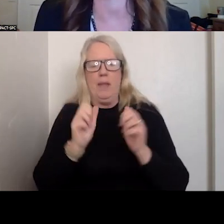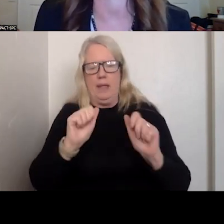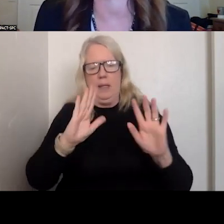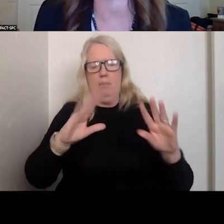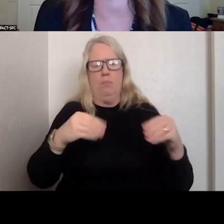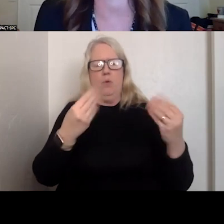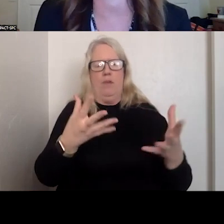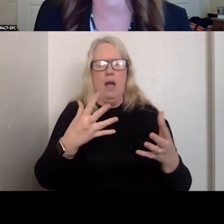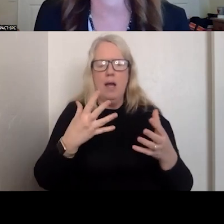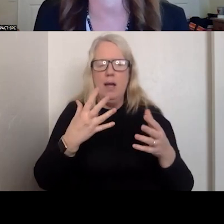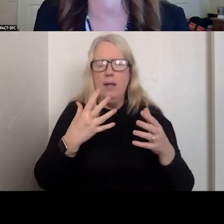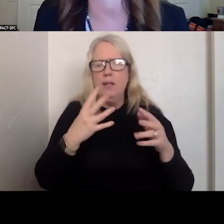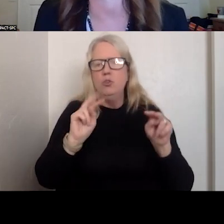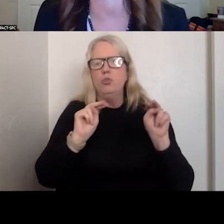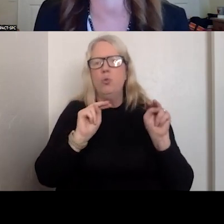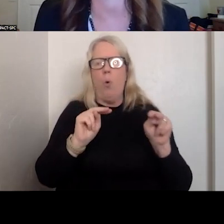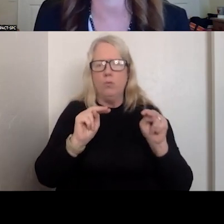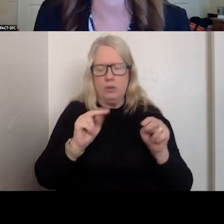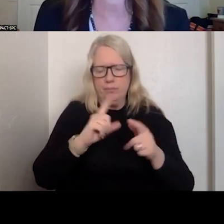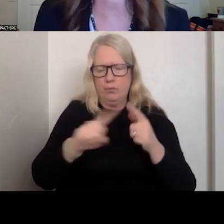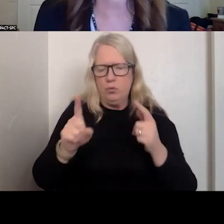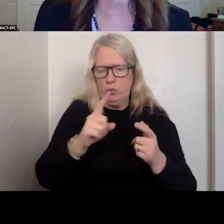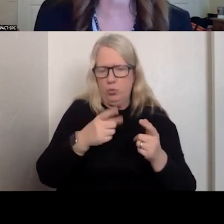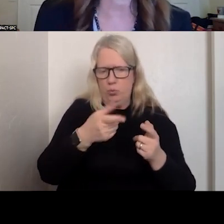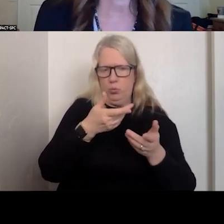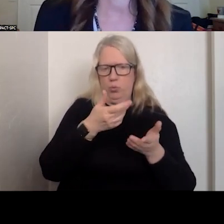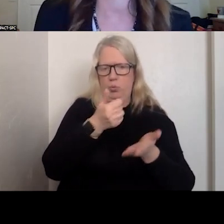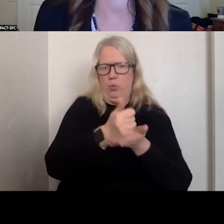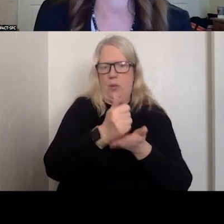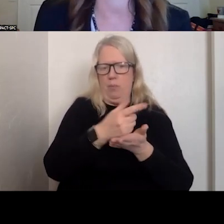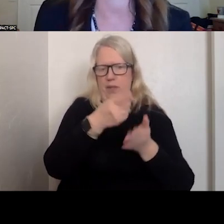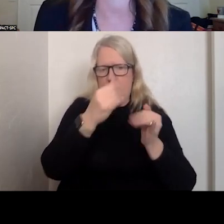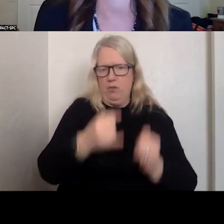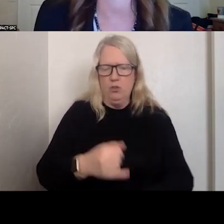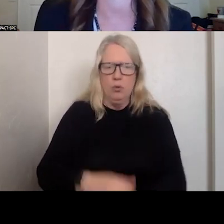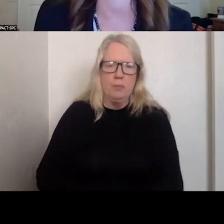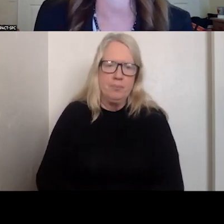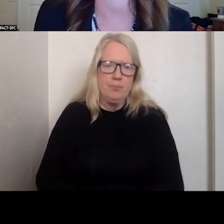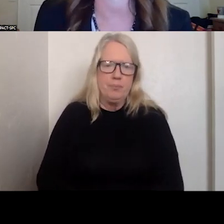OVERSIGHT TO THE INDIVIDUAL. WE ALSO EXPECT THEY ARE ABLE TO